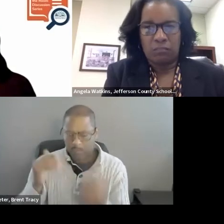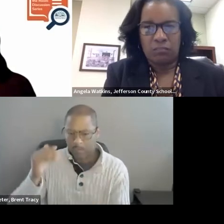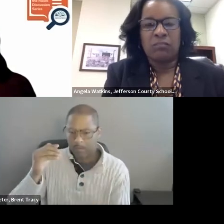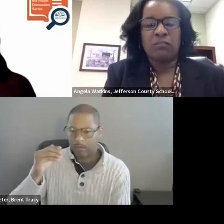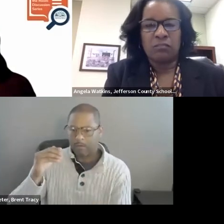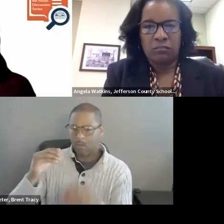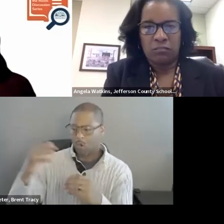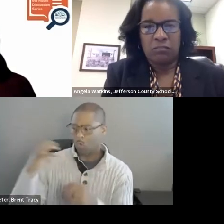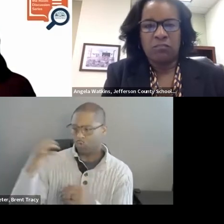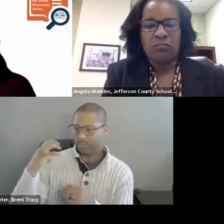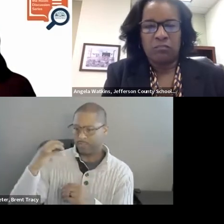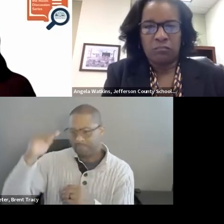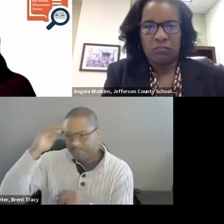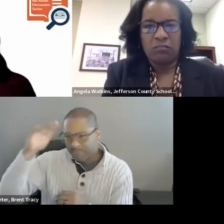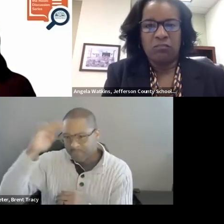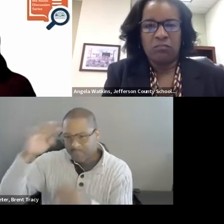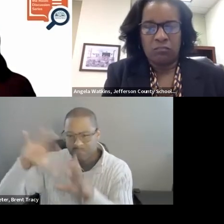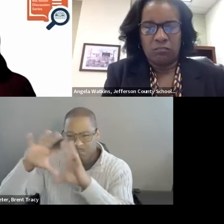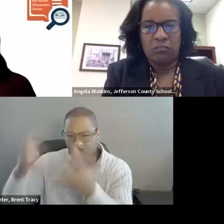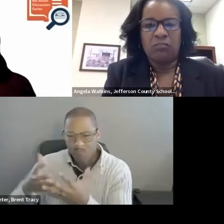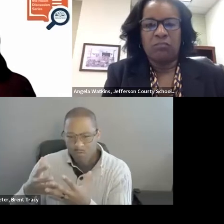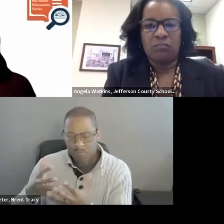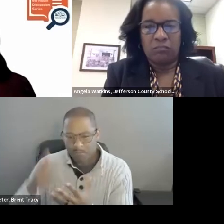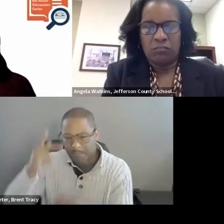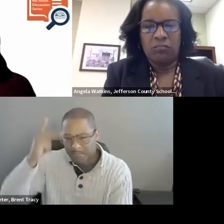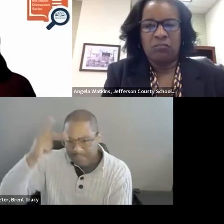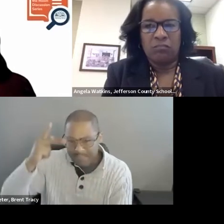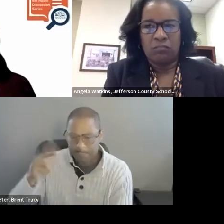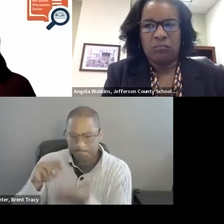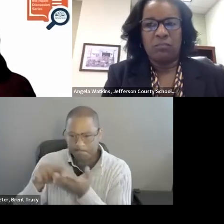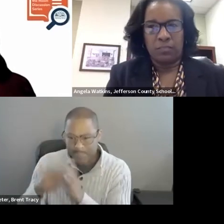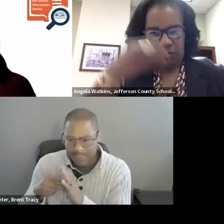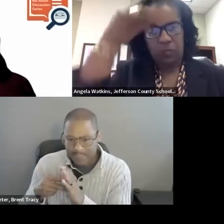and to make sure that we were aligned in what our and philosophy of coaching looked